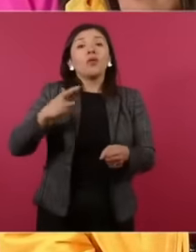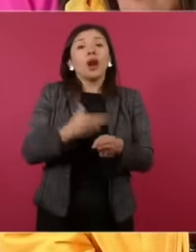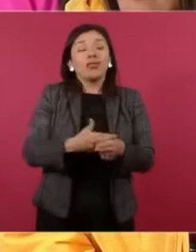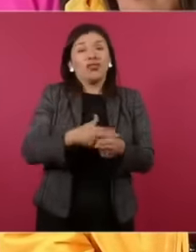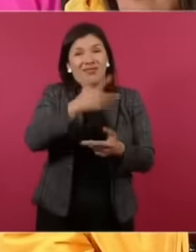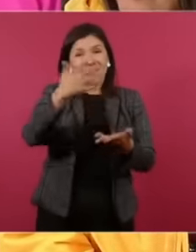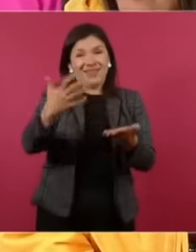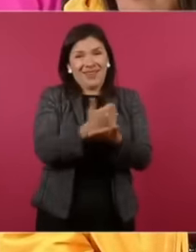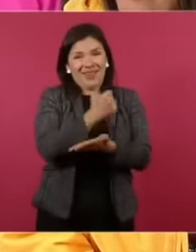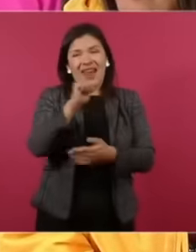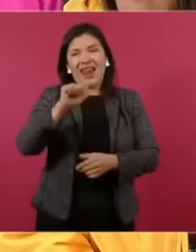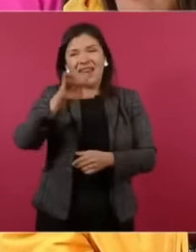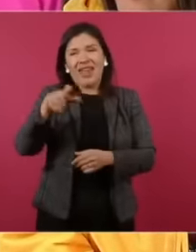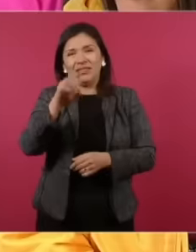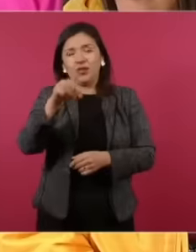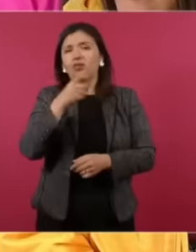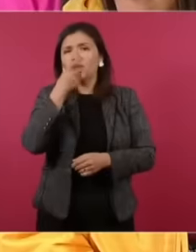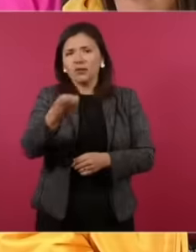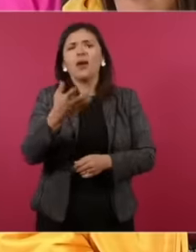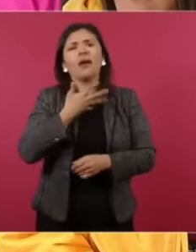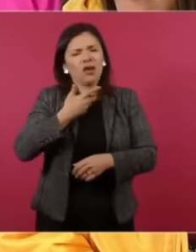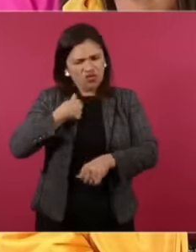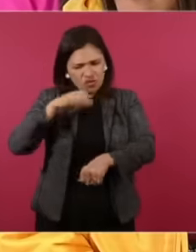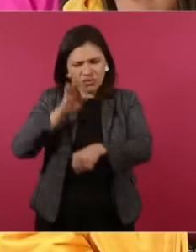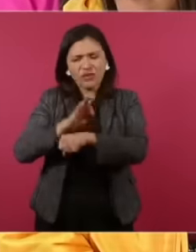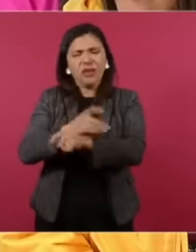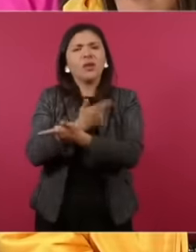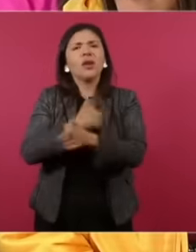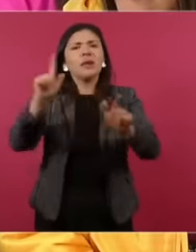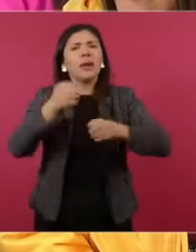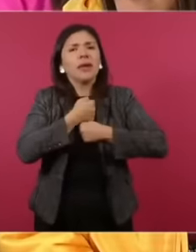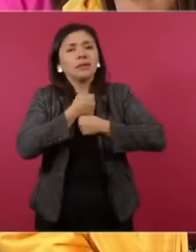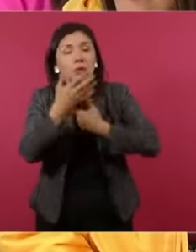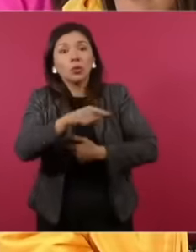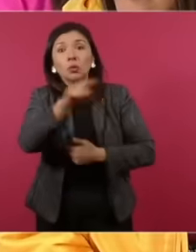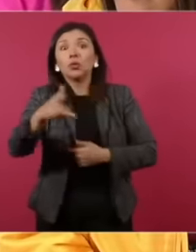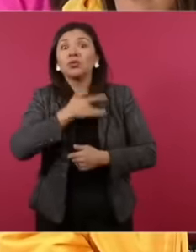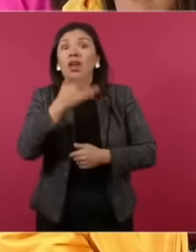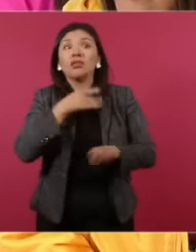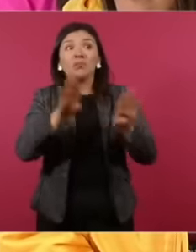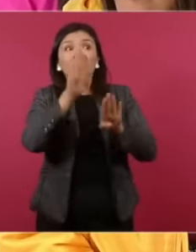that he is going to defend the freedom of expression that If someone feels aggrieved, then let them